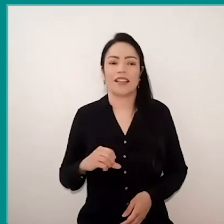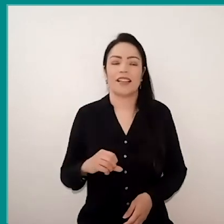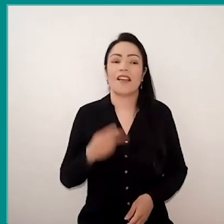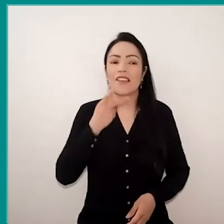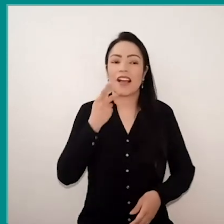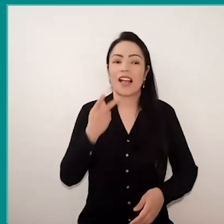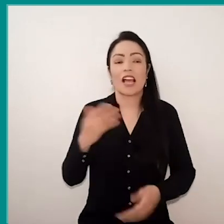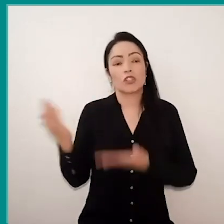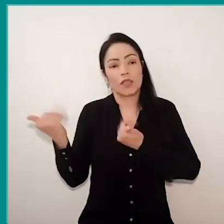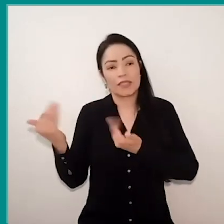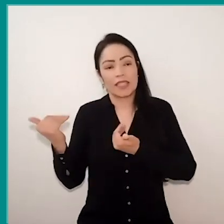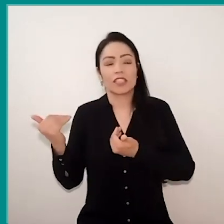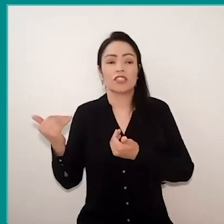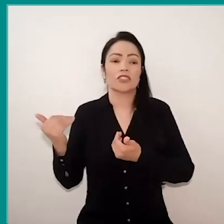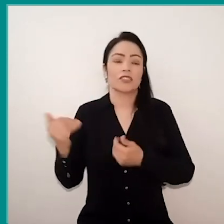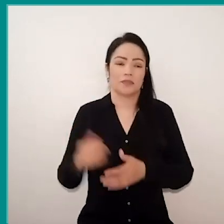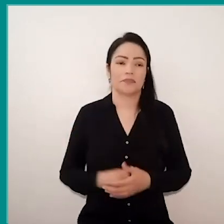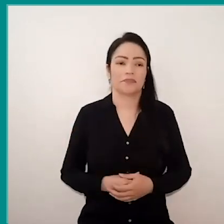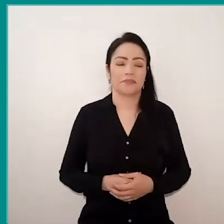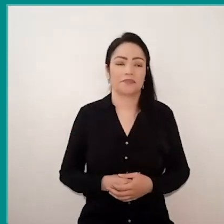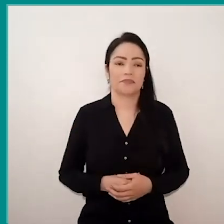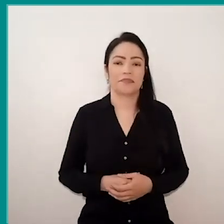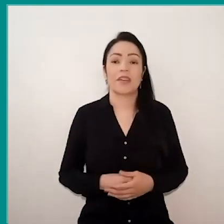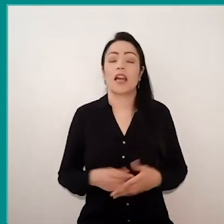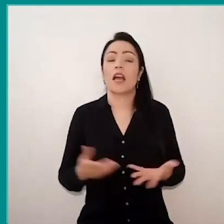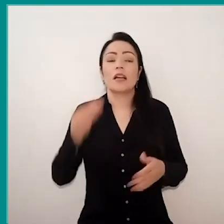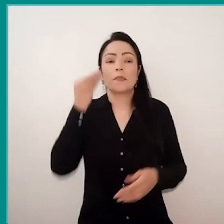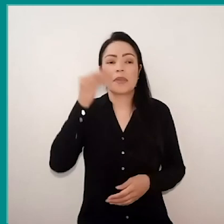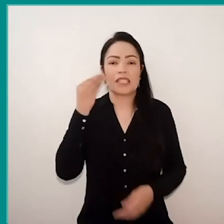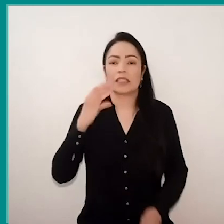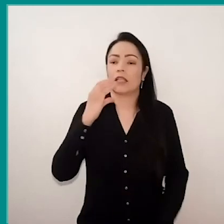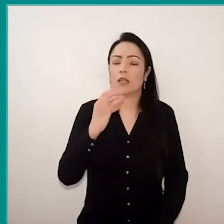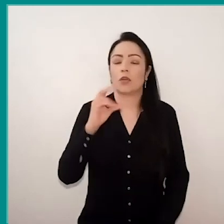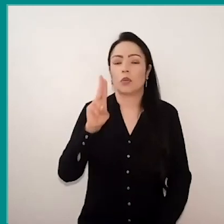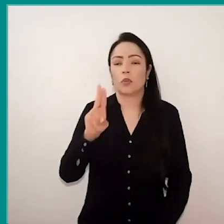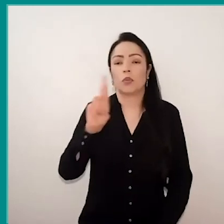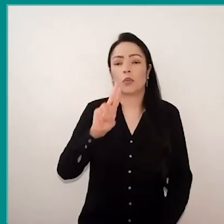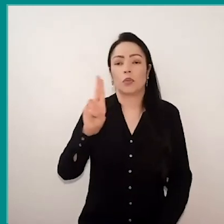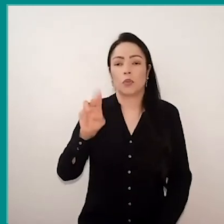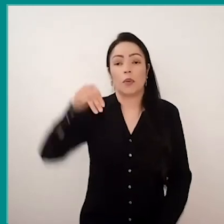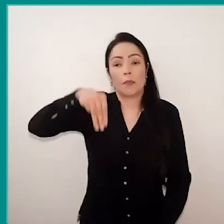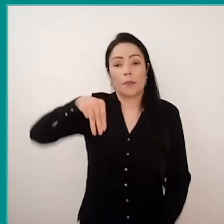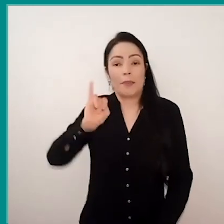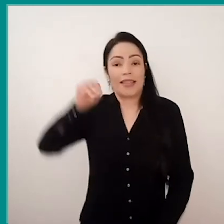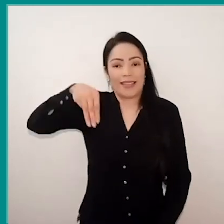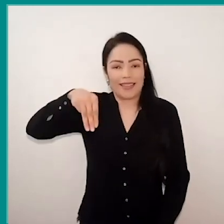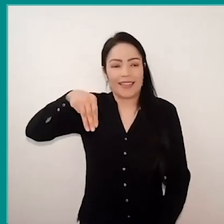Well, Angela, I brought some experiences from Curumim's, and I mean that the experiences of these other programs